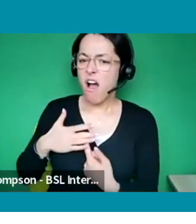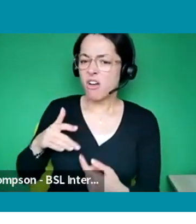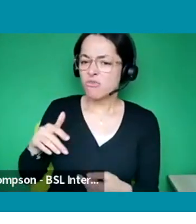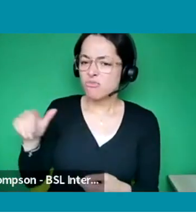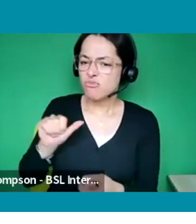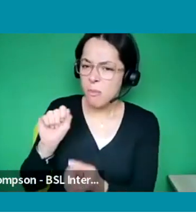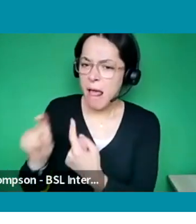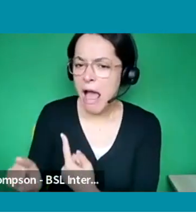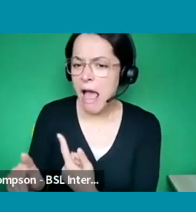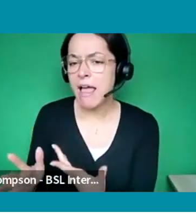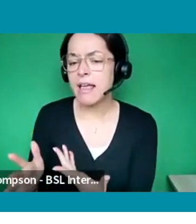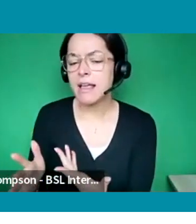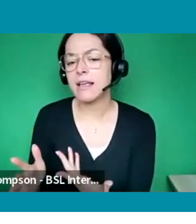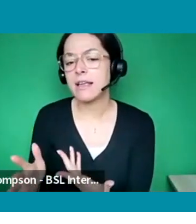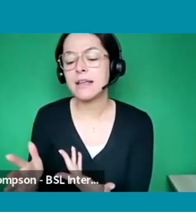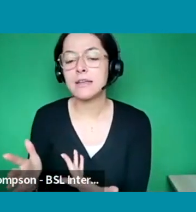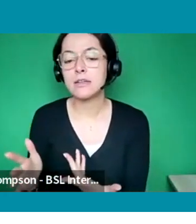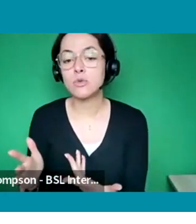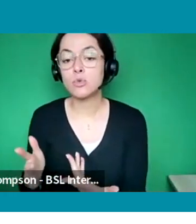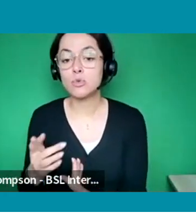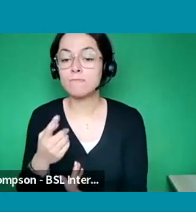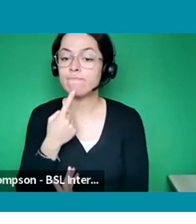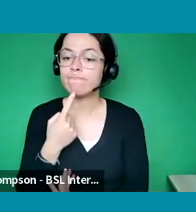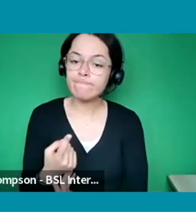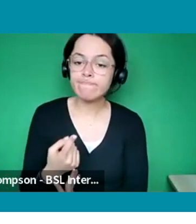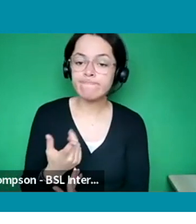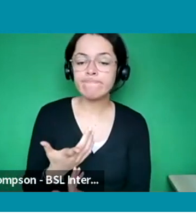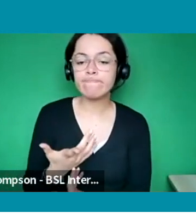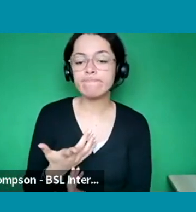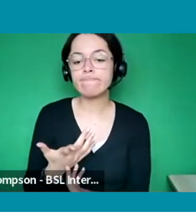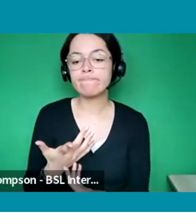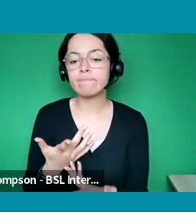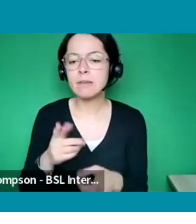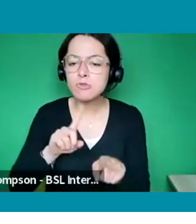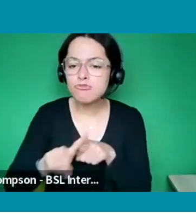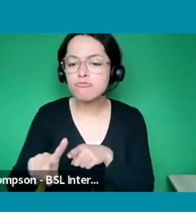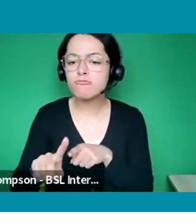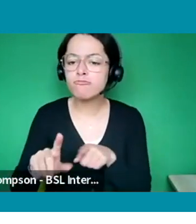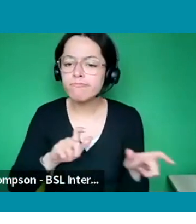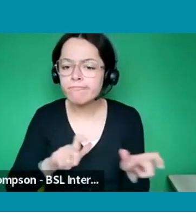So I would just say stick with it, have a clearer idea of what kind of shows you want